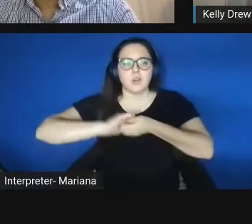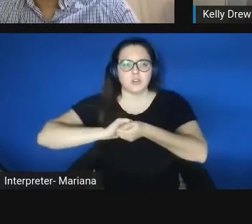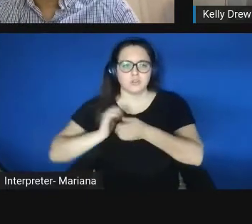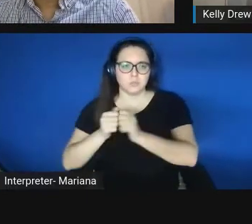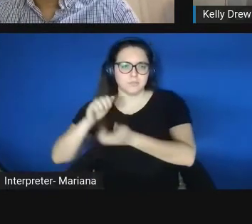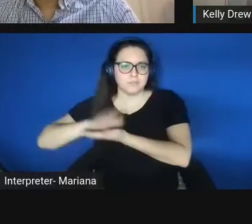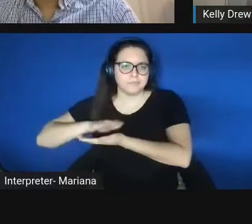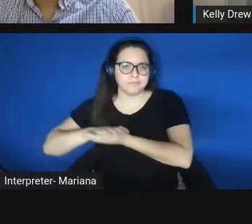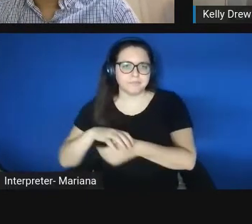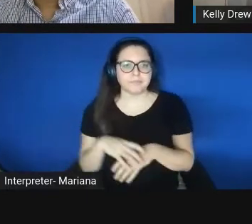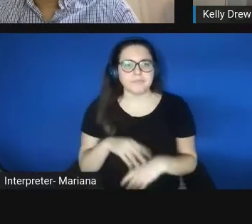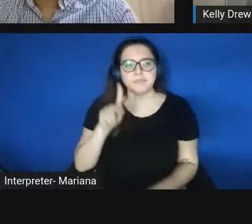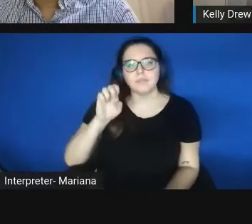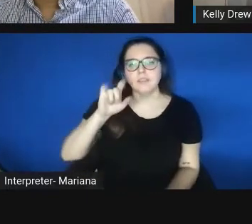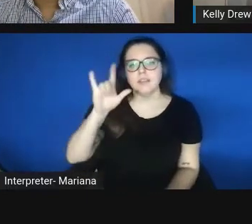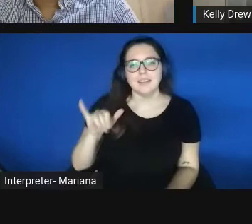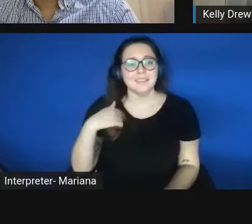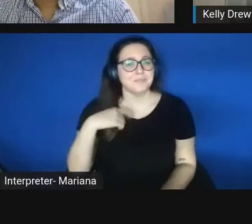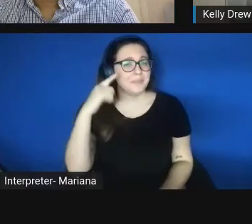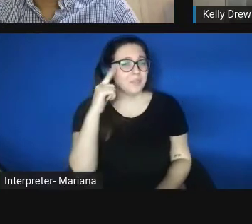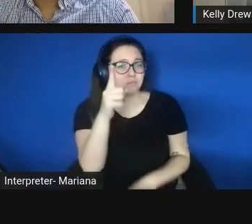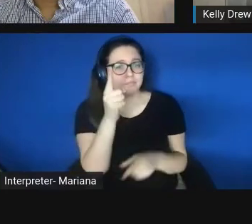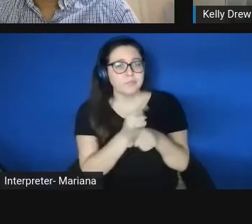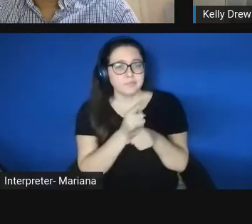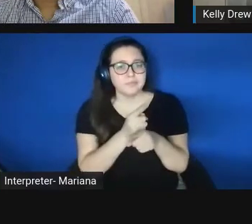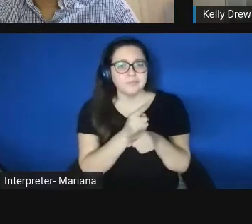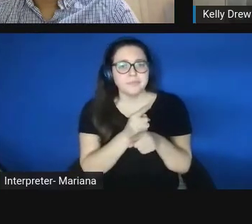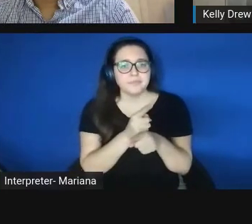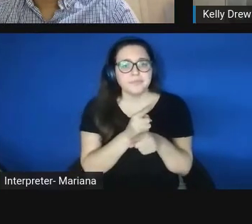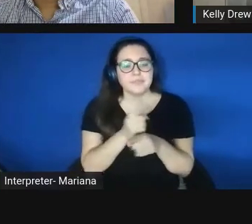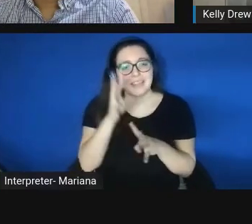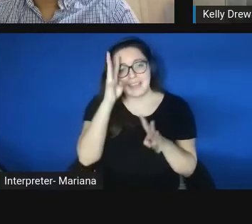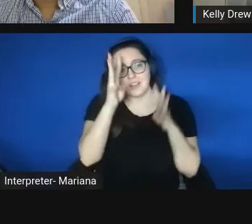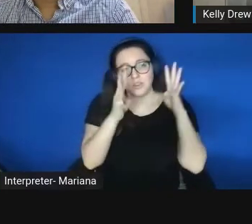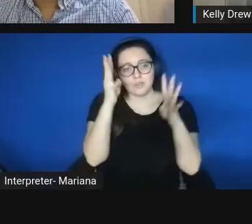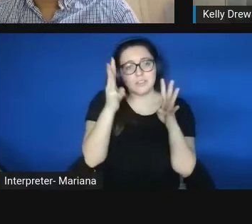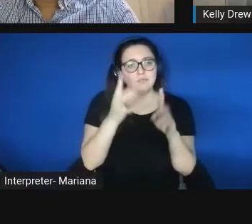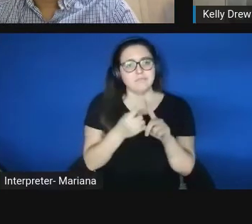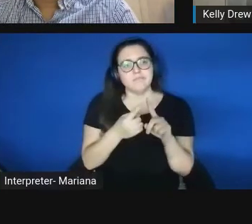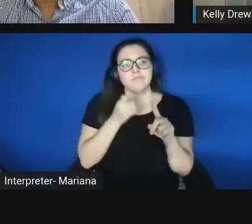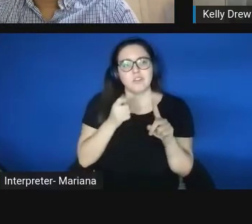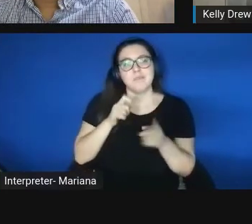Kelly Drew: Well, I think you're absolutely right that the innovation comes from the academic side